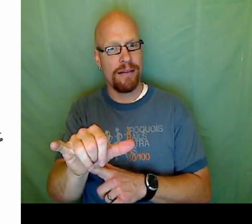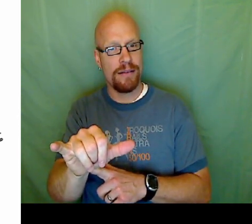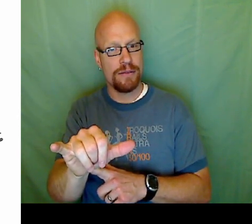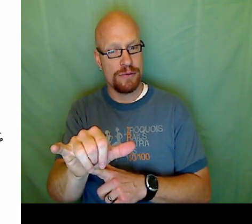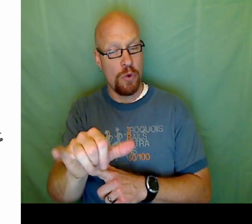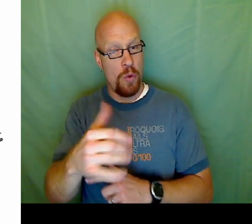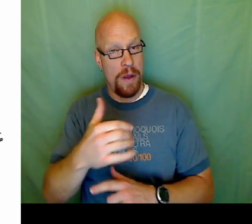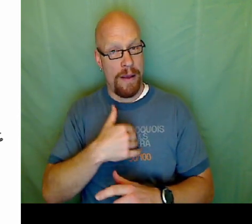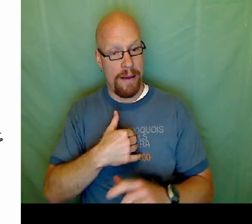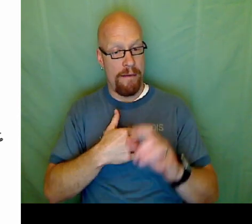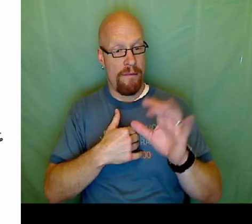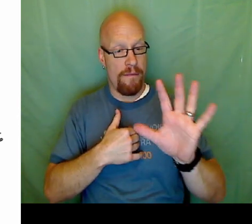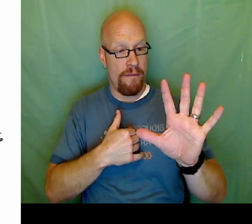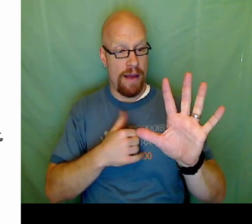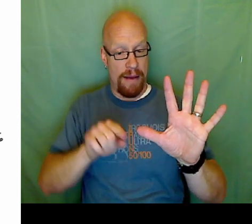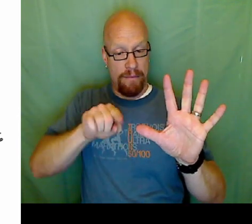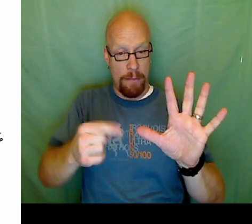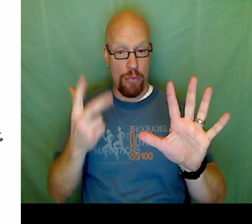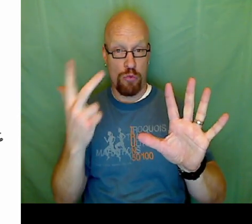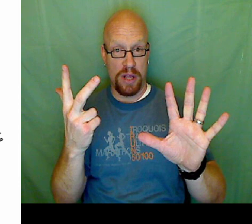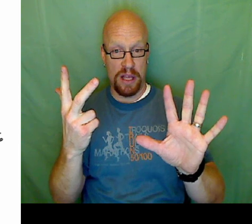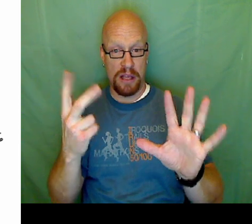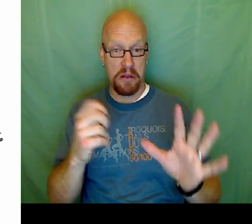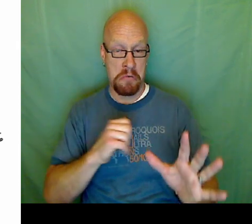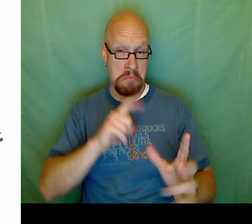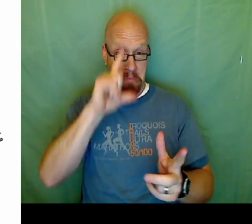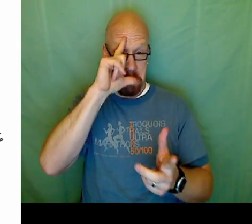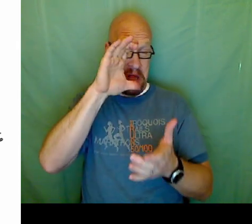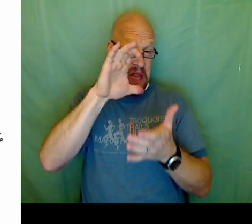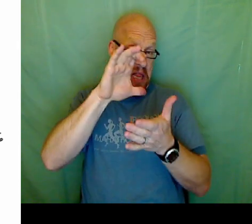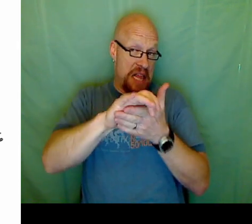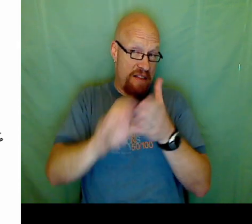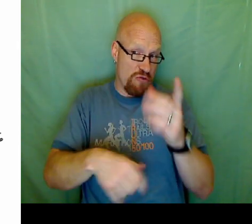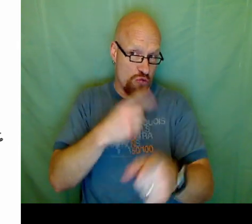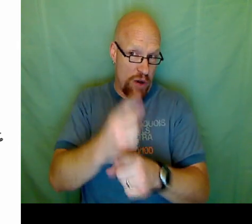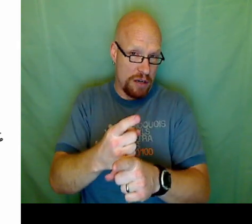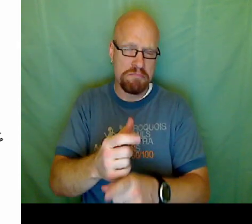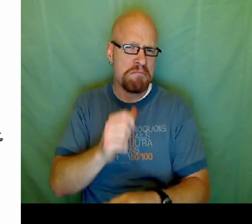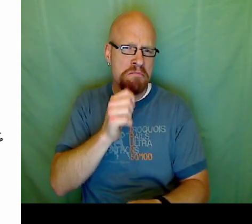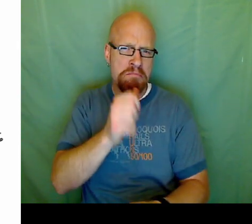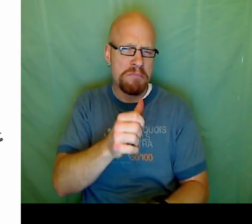And now we need to check these 2 answers. I believe I'm right.